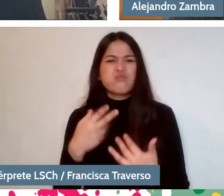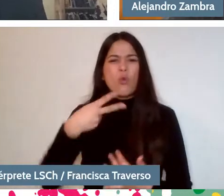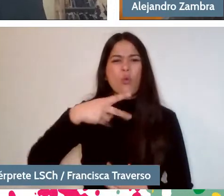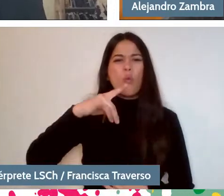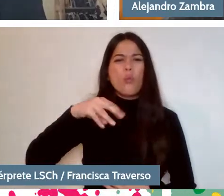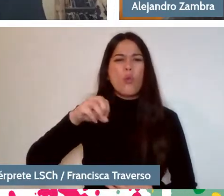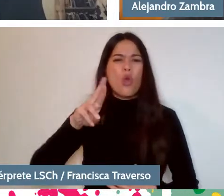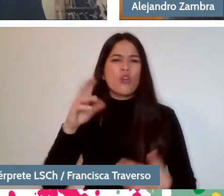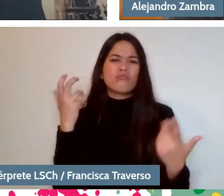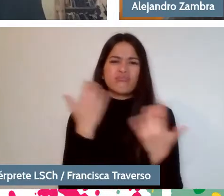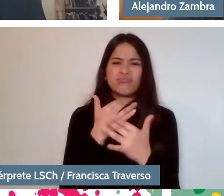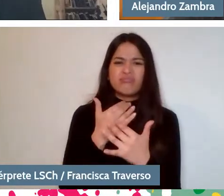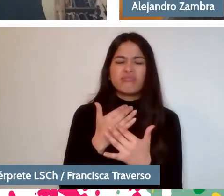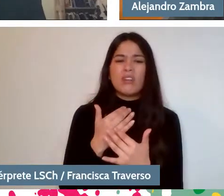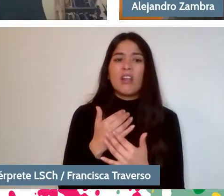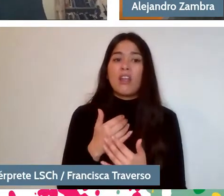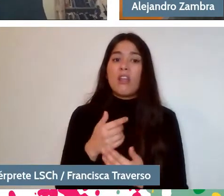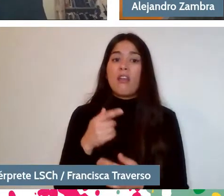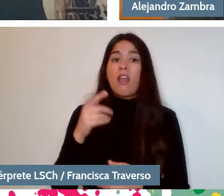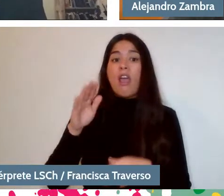I'm not saying there isn't, perhaps it wouldn't be as blunt as Bolano,